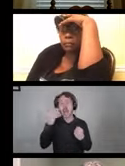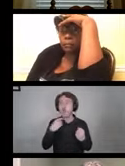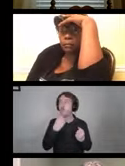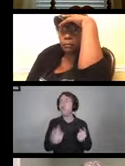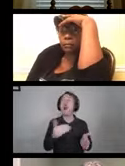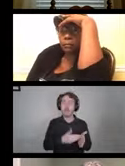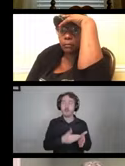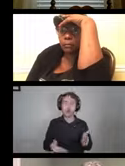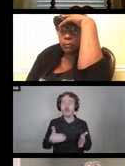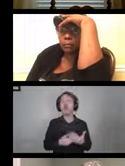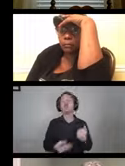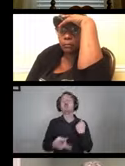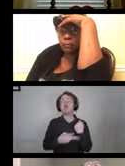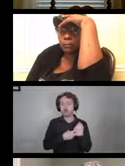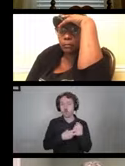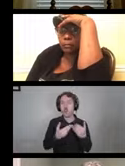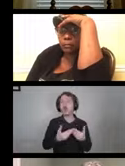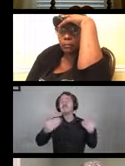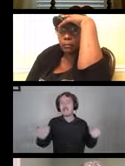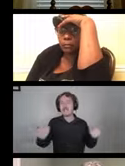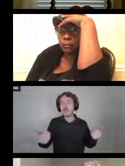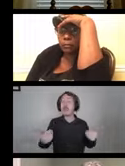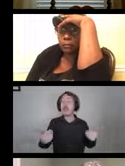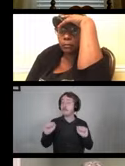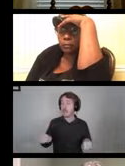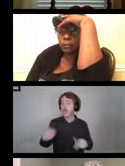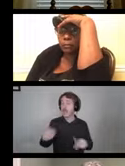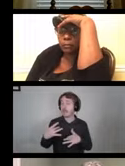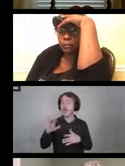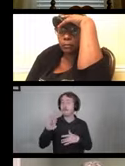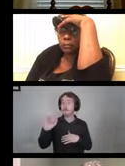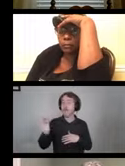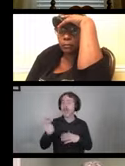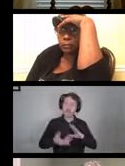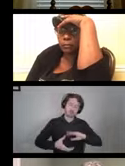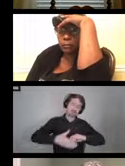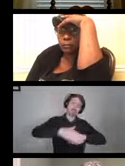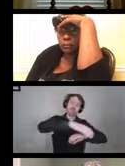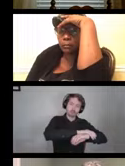but store devices separately. You can put clean plastic over them